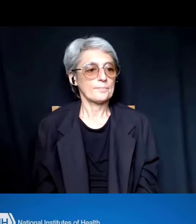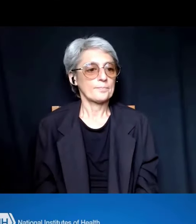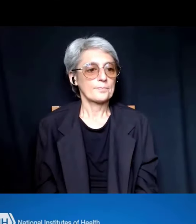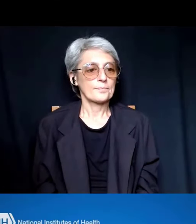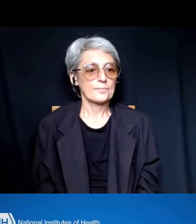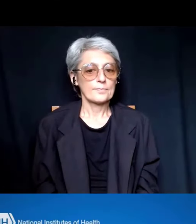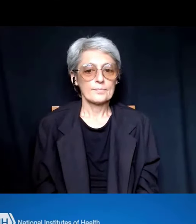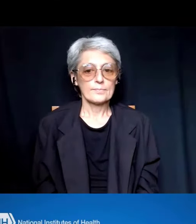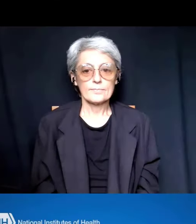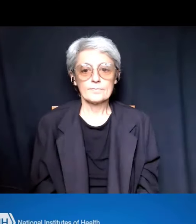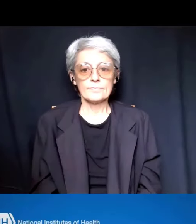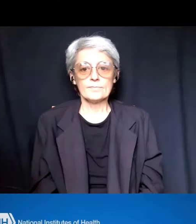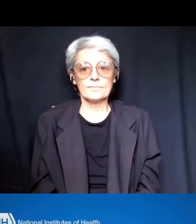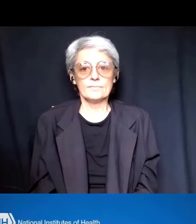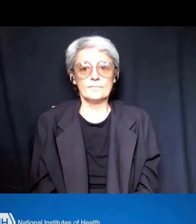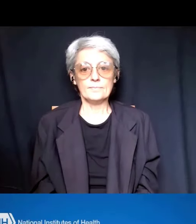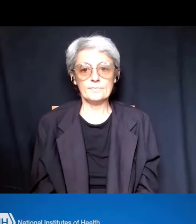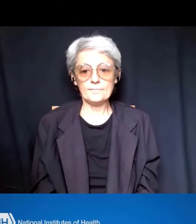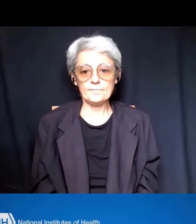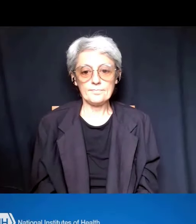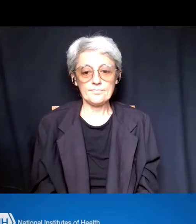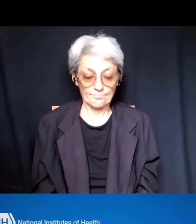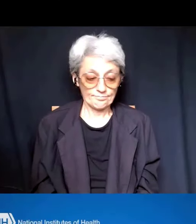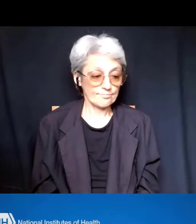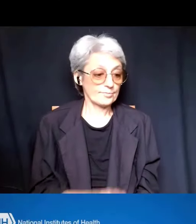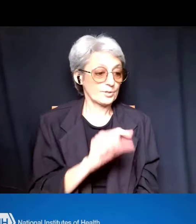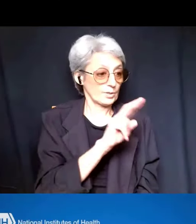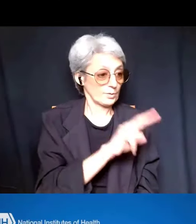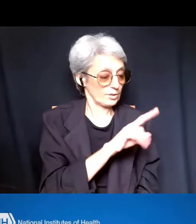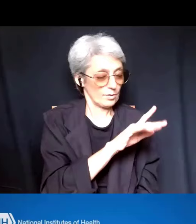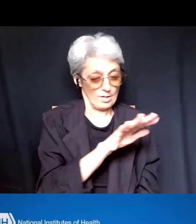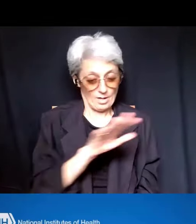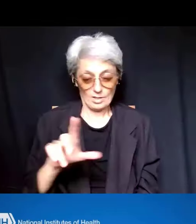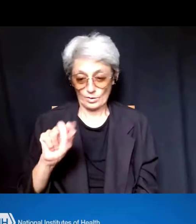So, that brings us from 2022 to 2023, and now in 2024,